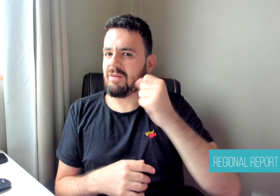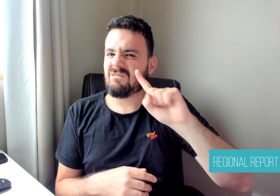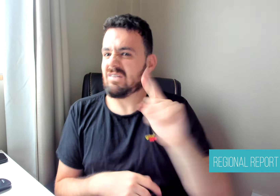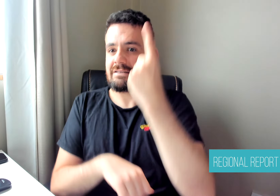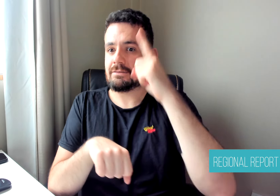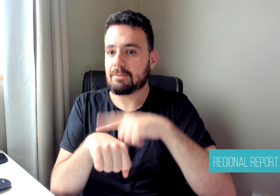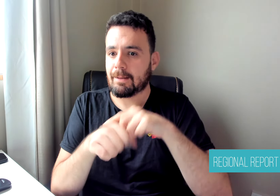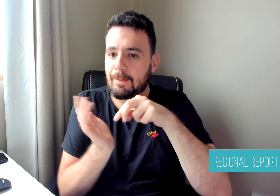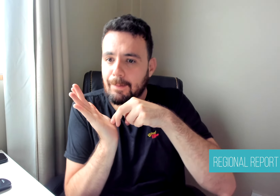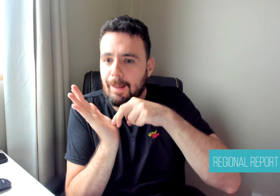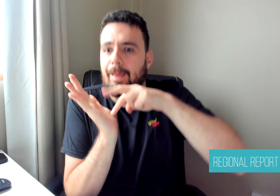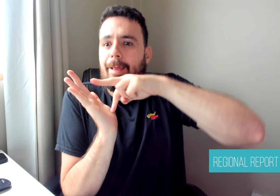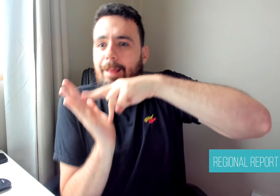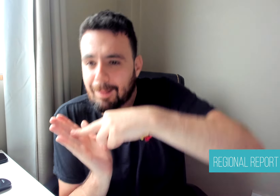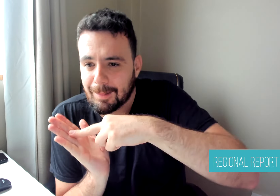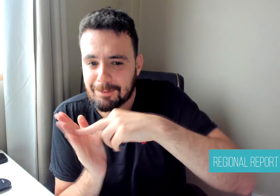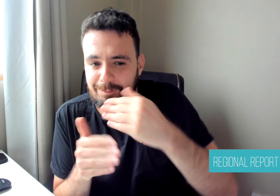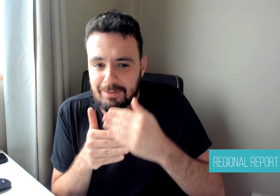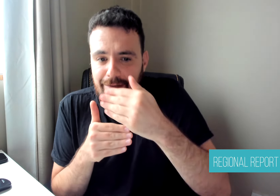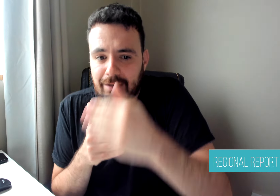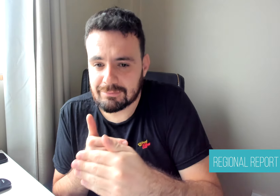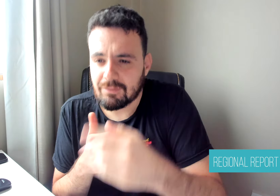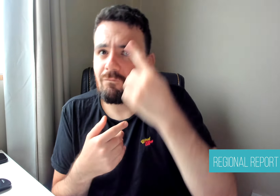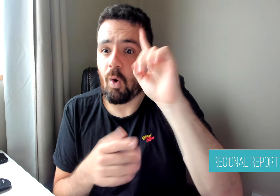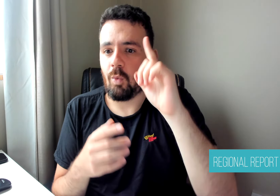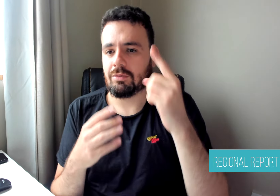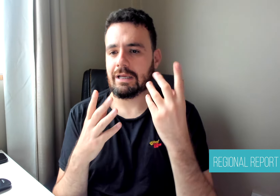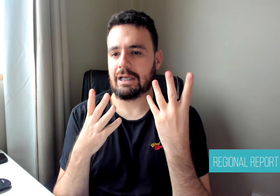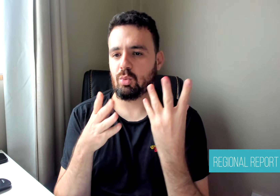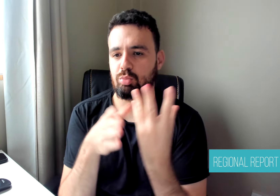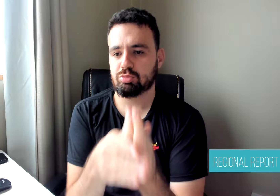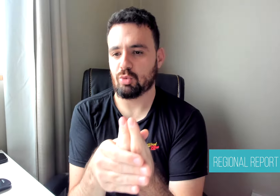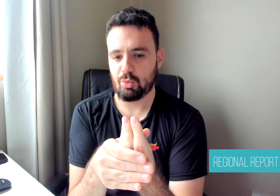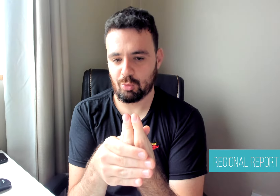stated, "For the deaf community, this dictionary signifies